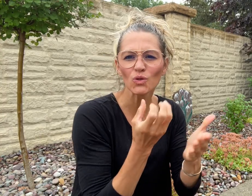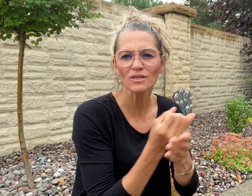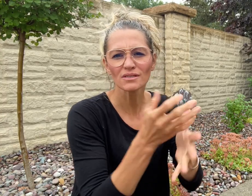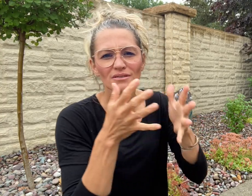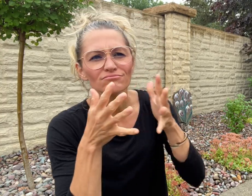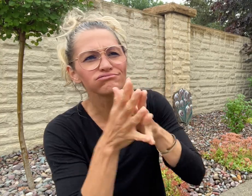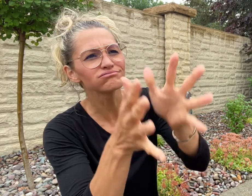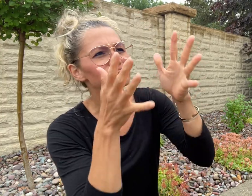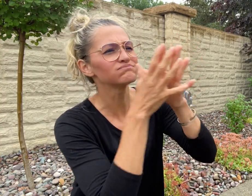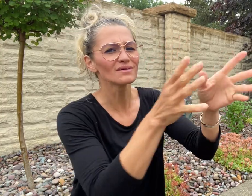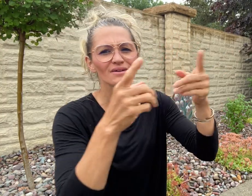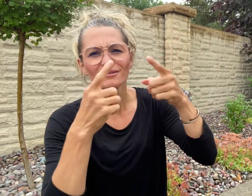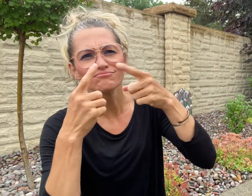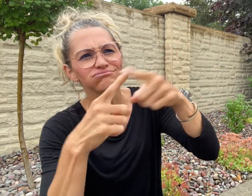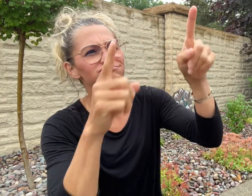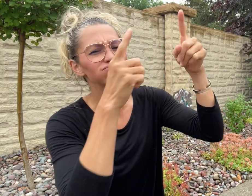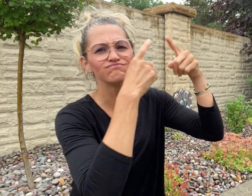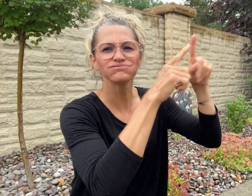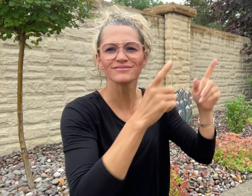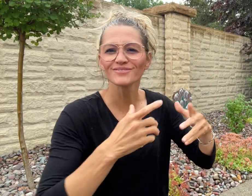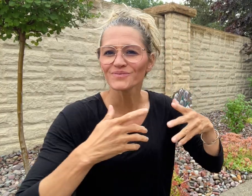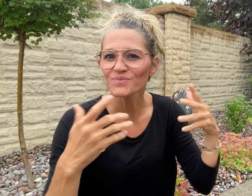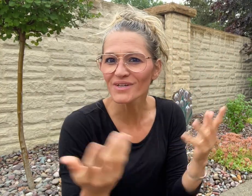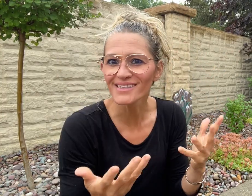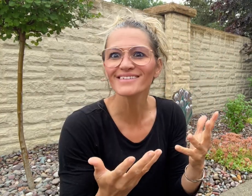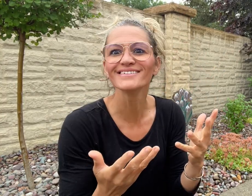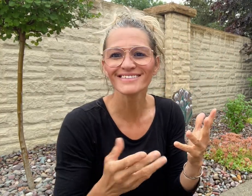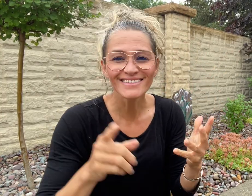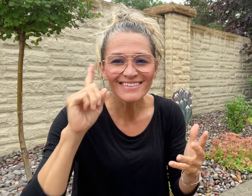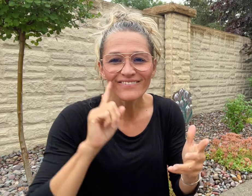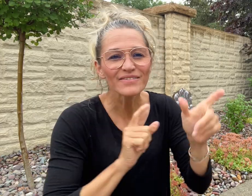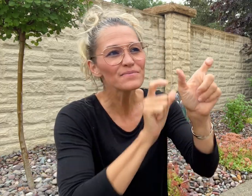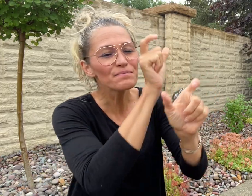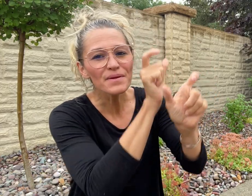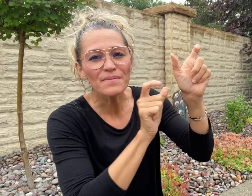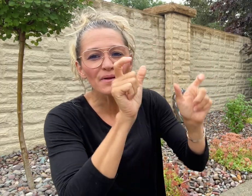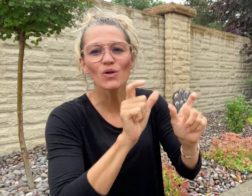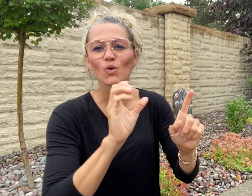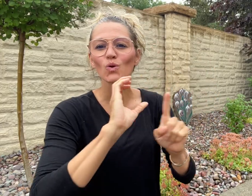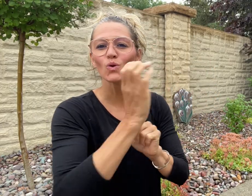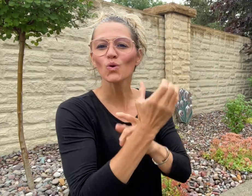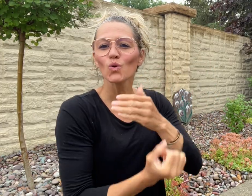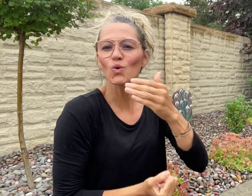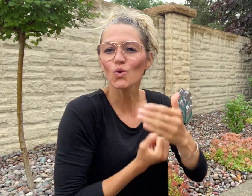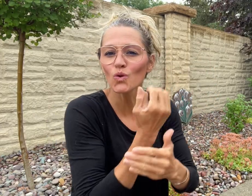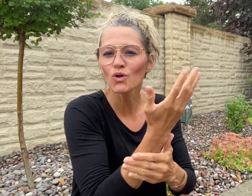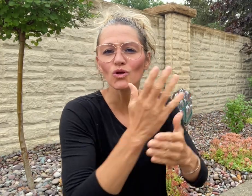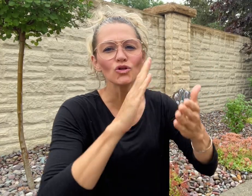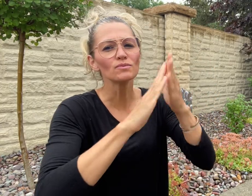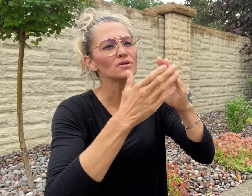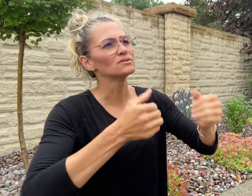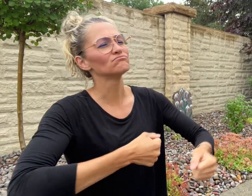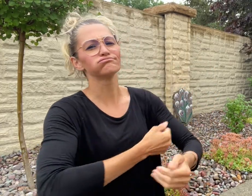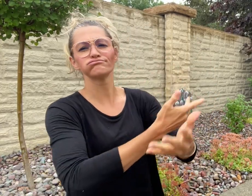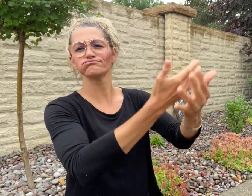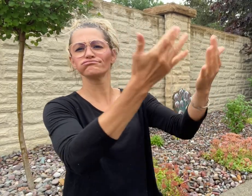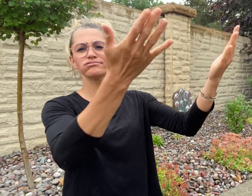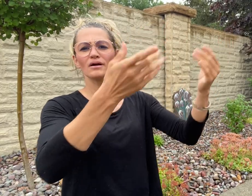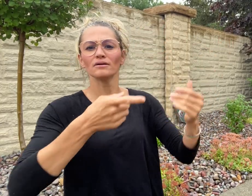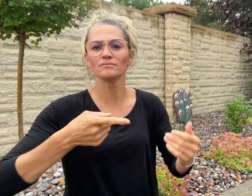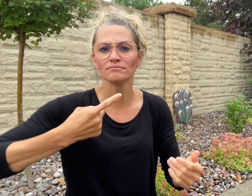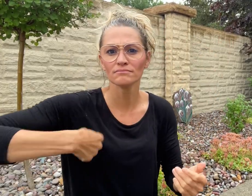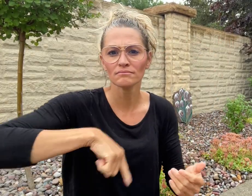about Deaf people, culture, and communities around the world.